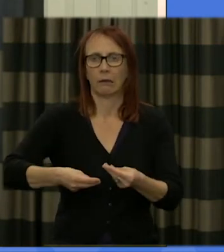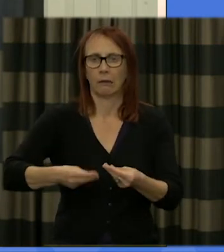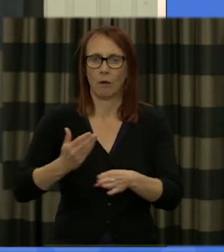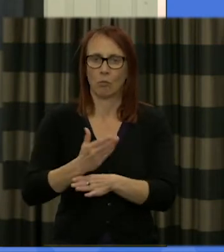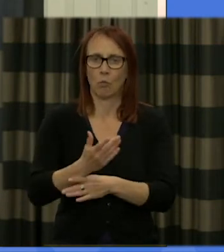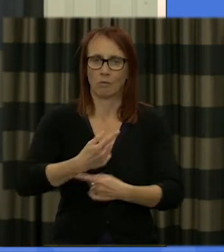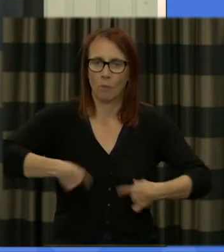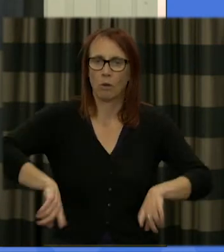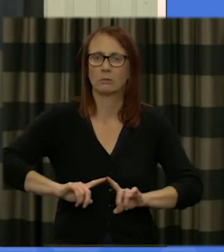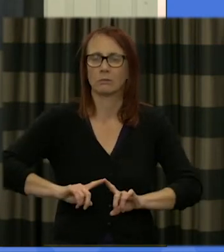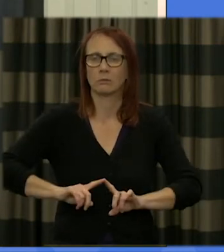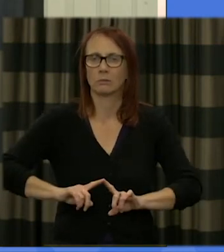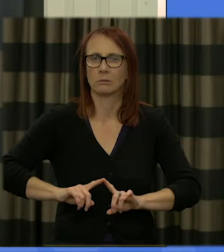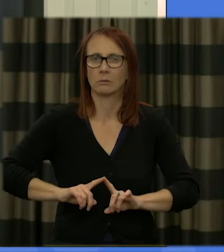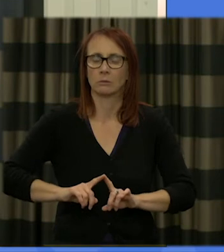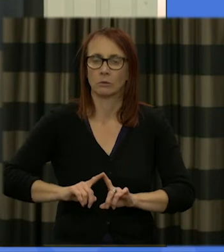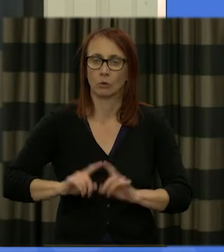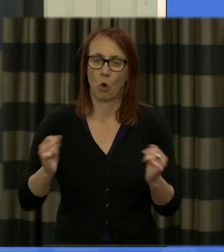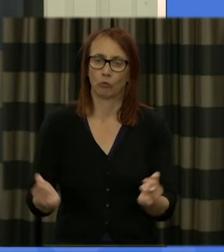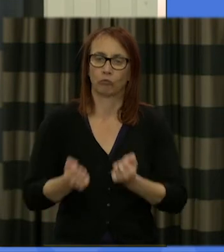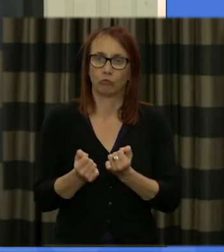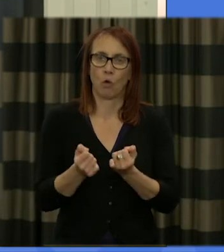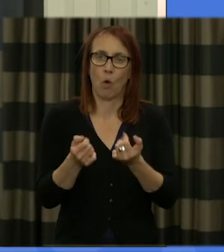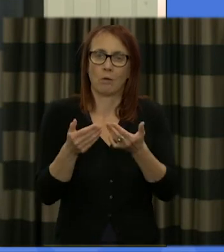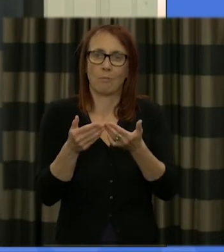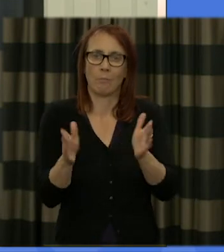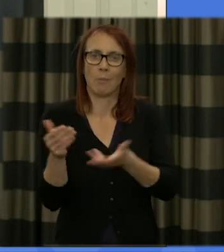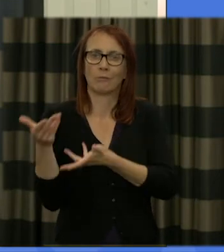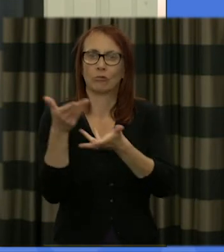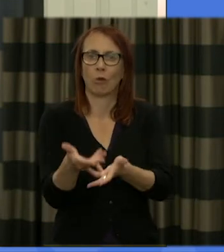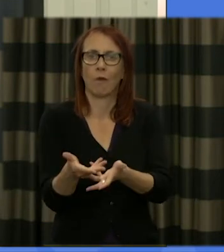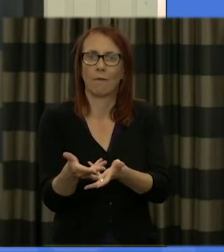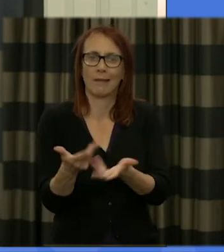also ensuring strong public services and kind of improving outcomes for all which